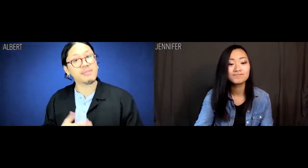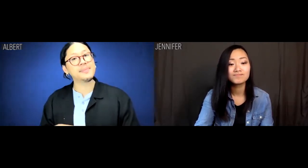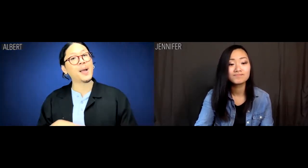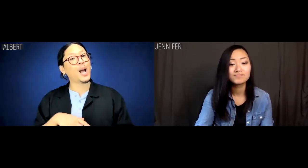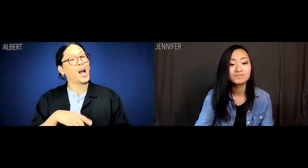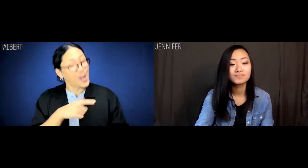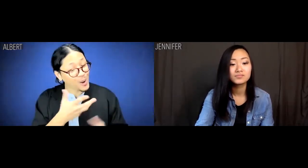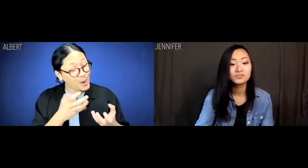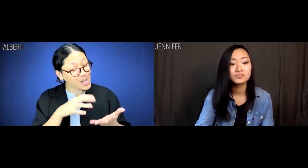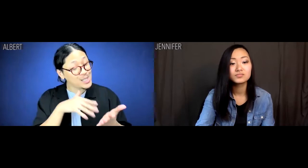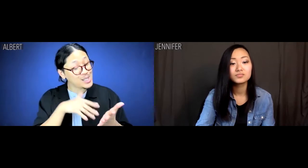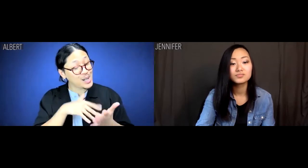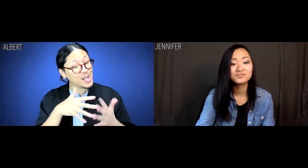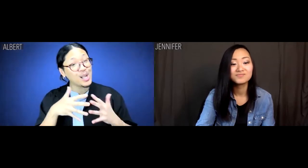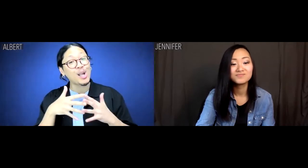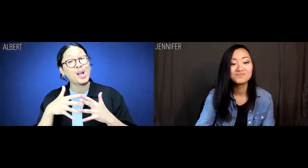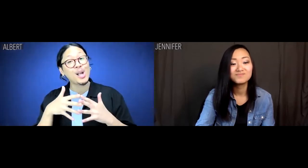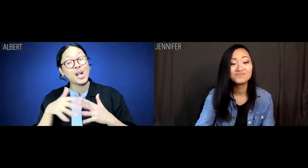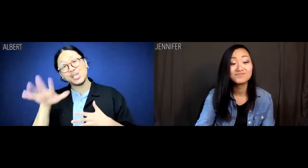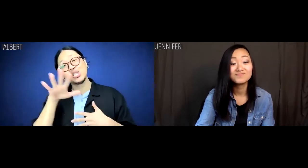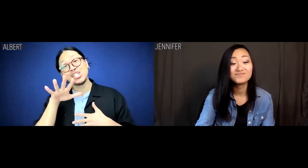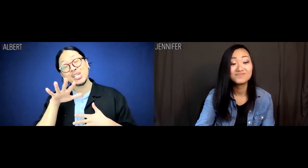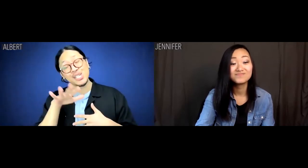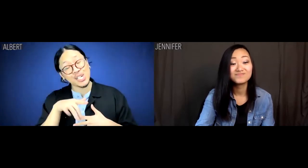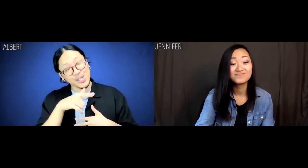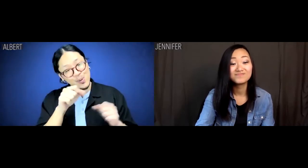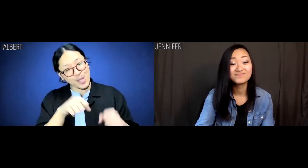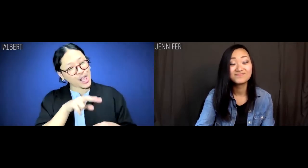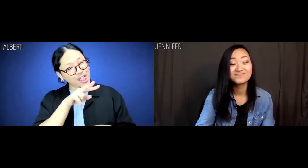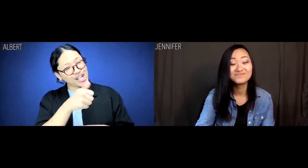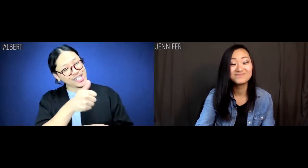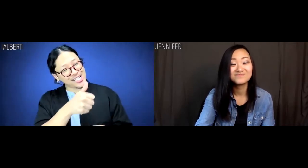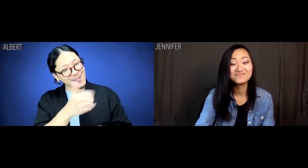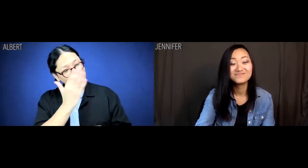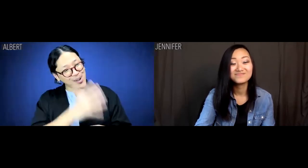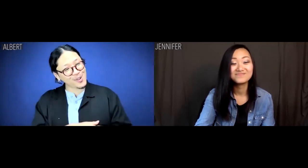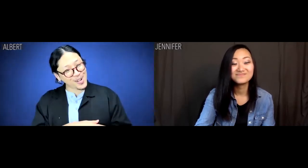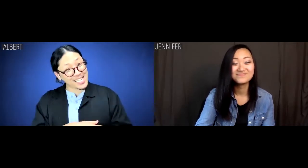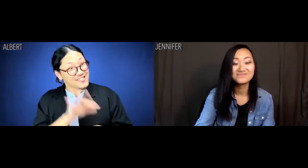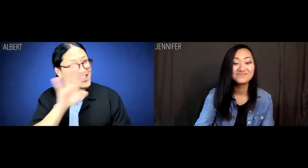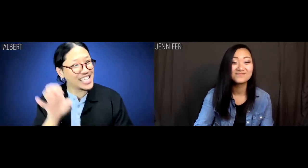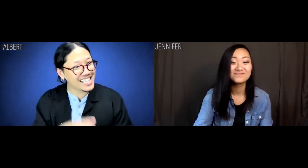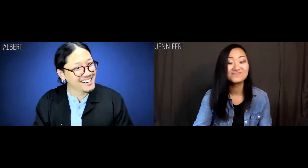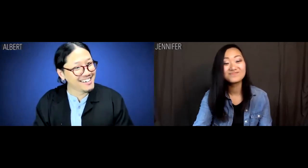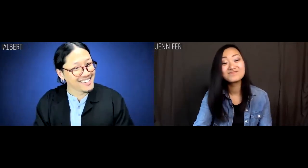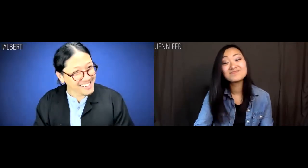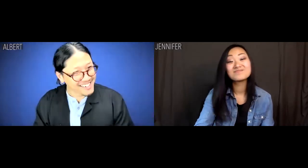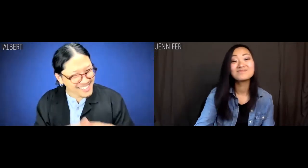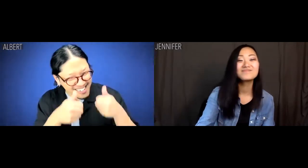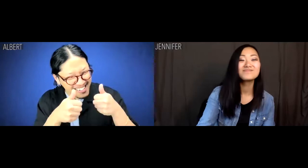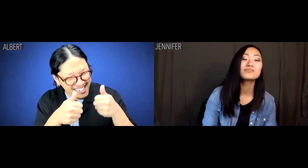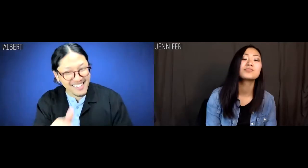She said, "if you want to study Asians, you can look in a mirror for free."